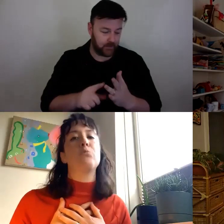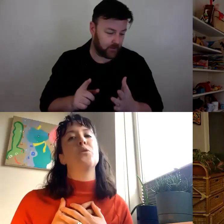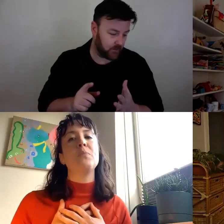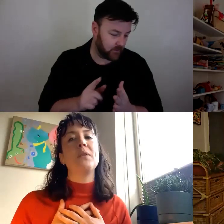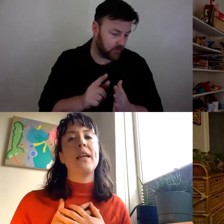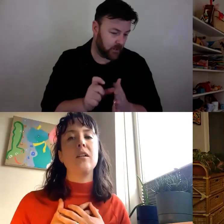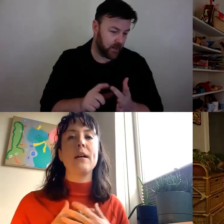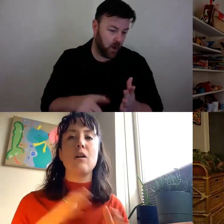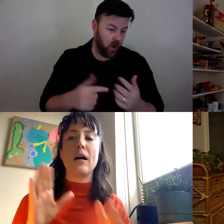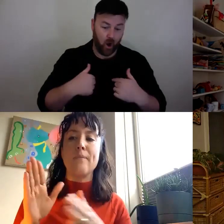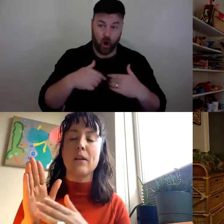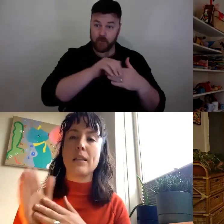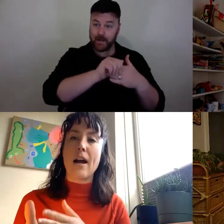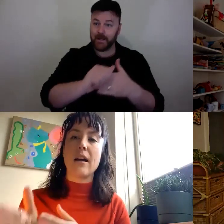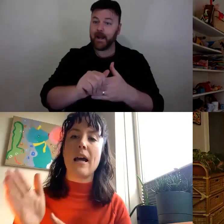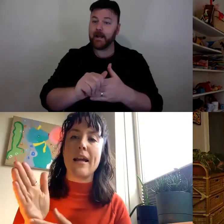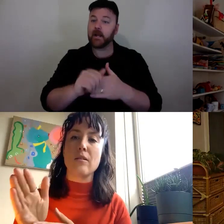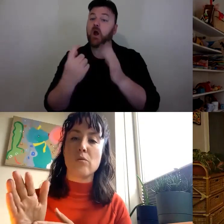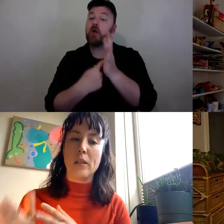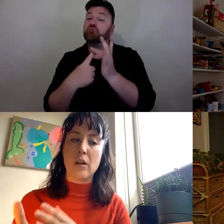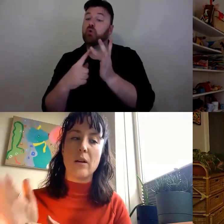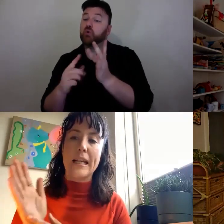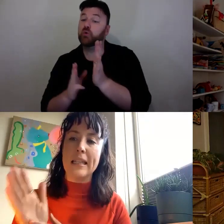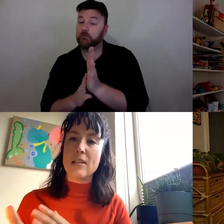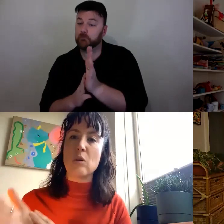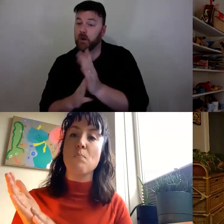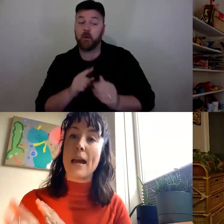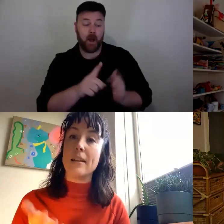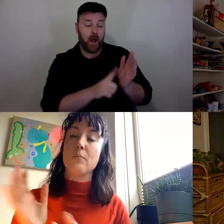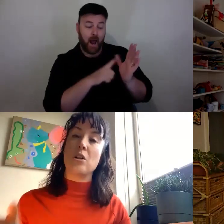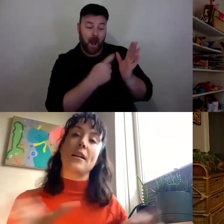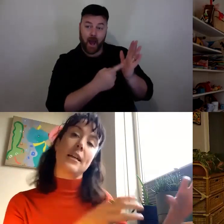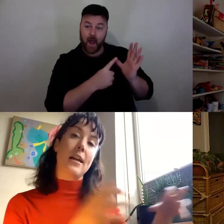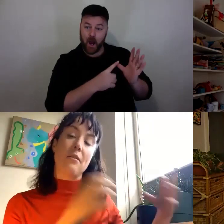room in How but Lara and Willow and Liz who made the project together